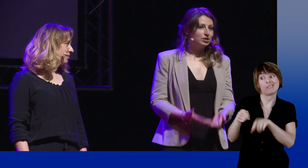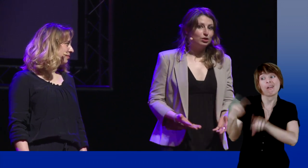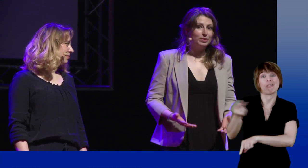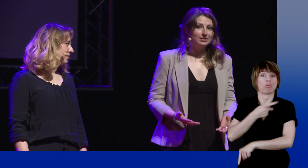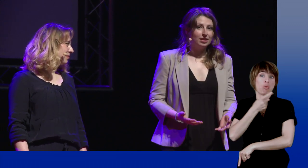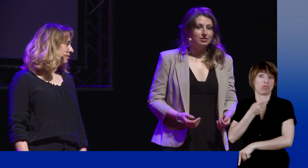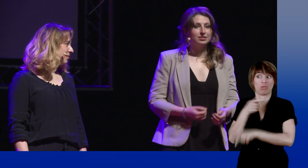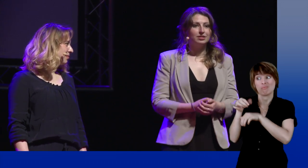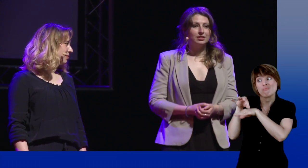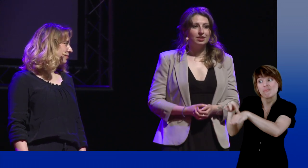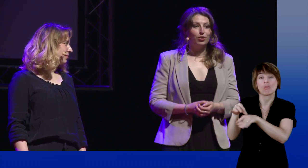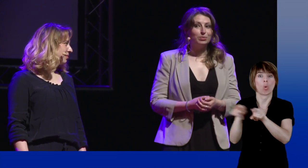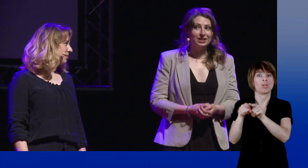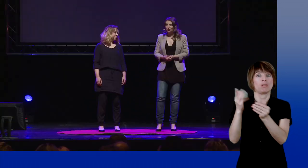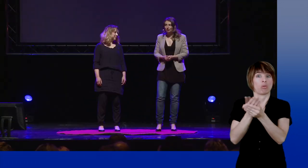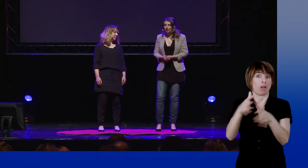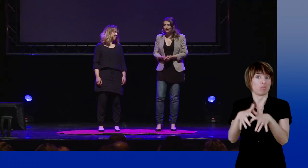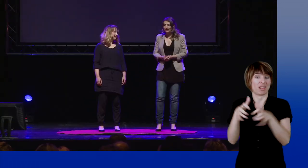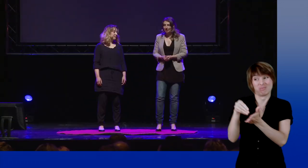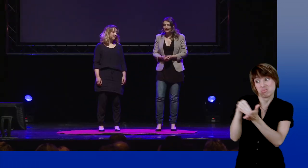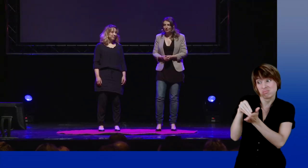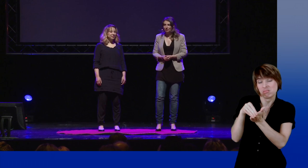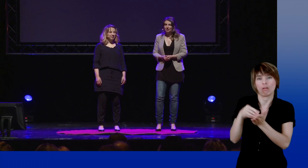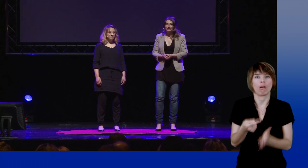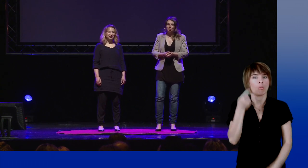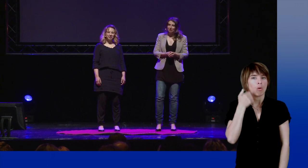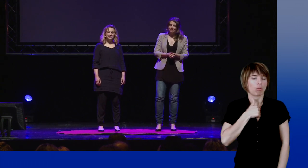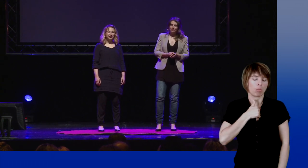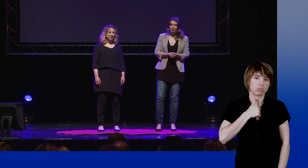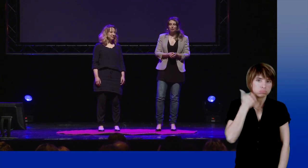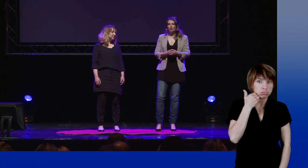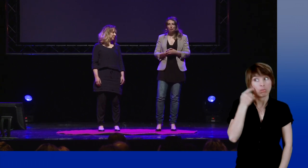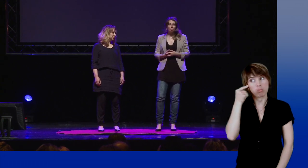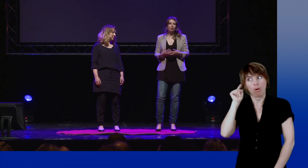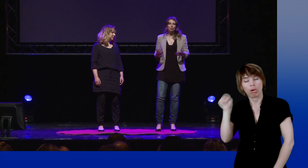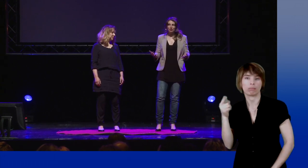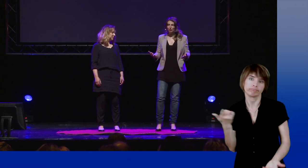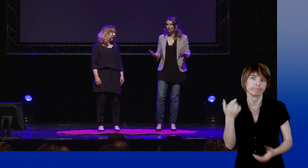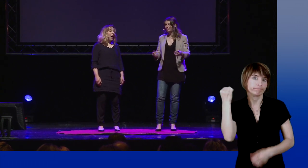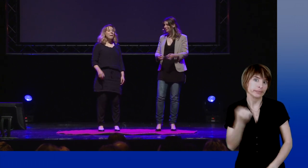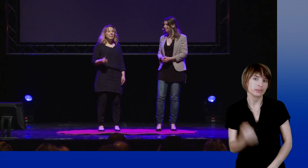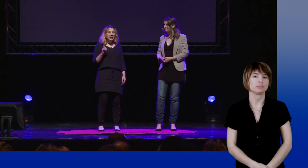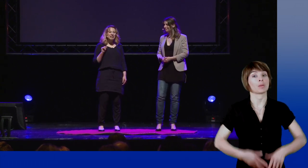to the doctor, fill in administrative files. It is no good fun to do it for yourself, so what about for others.